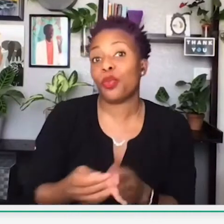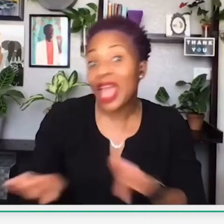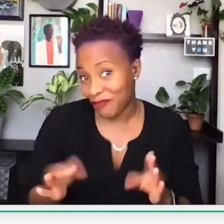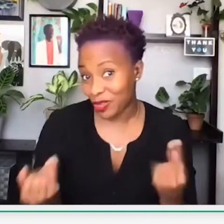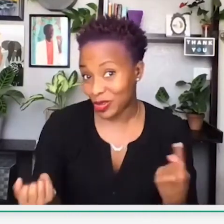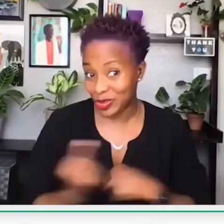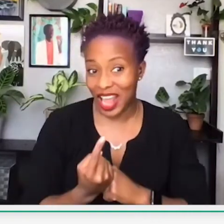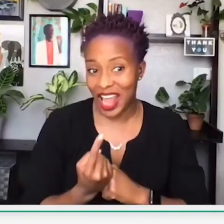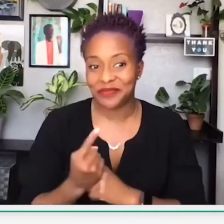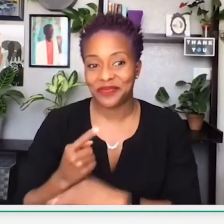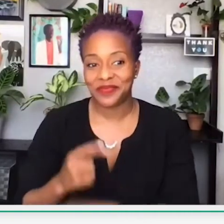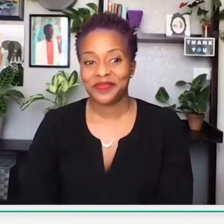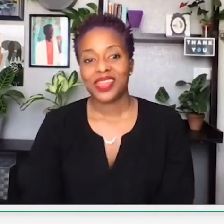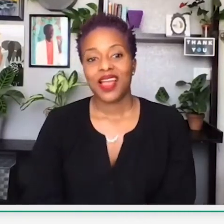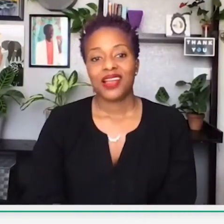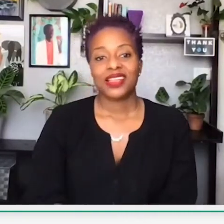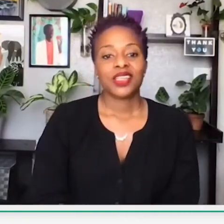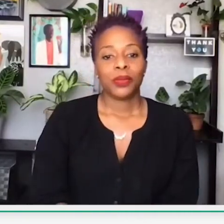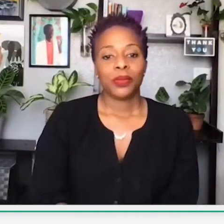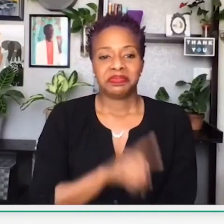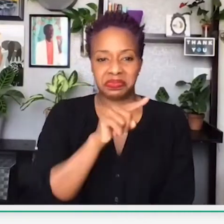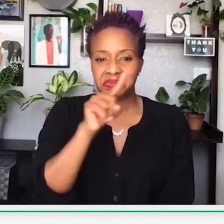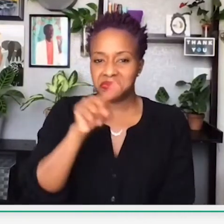that has had an impact on our financial behavior today.